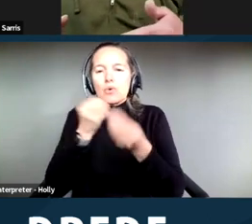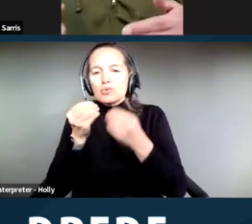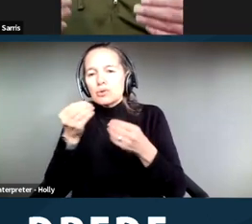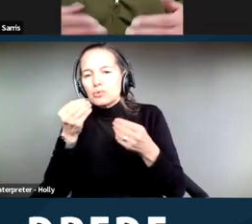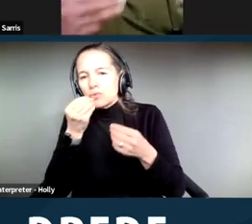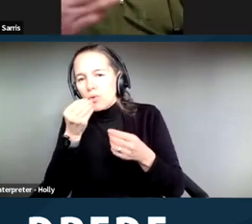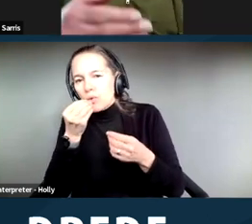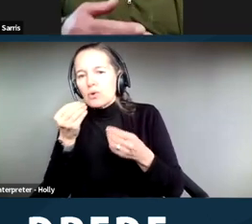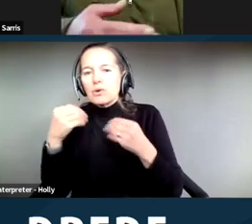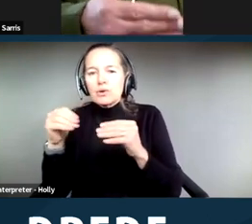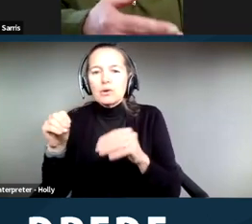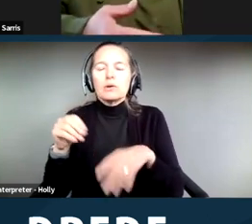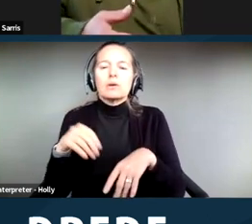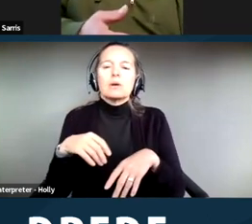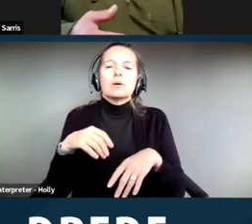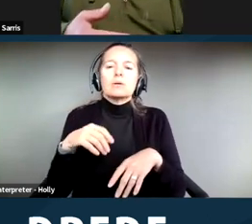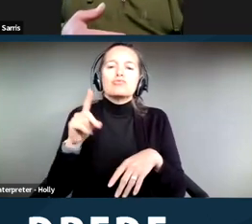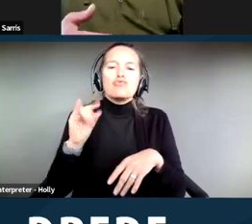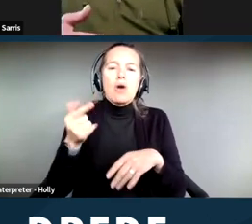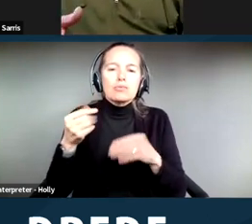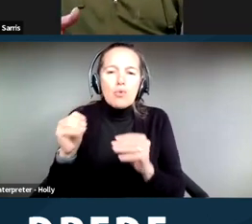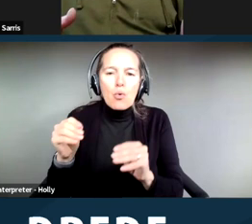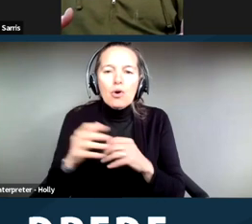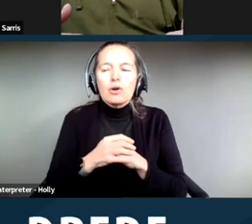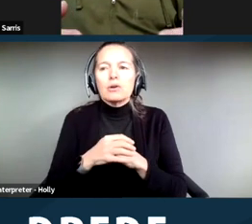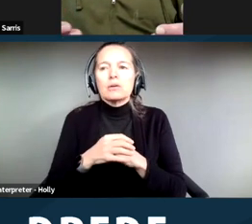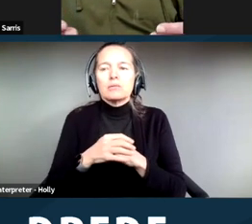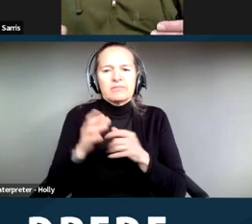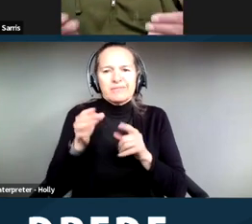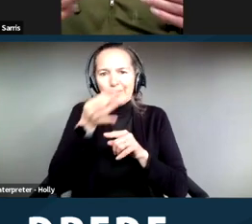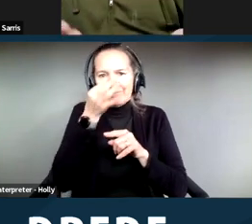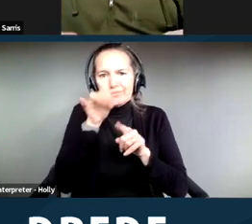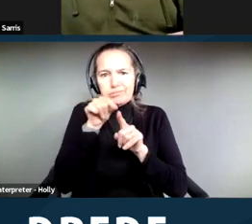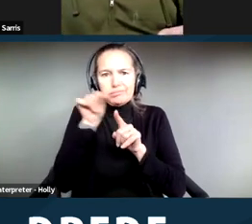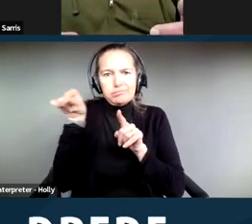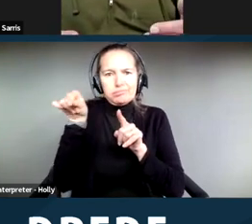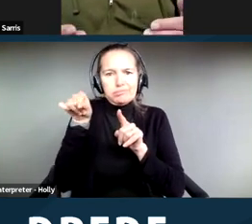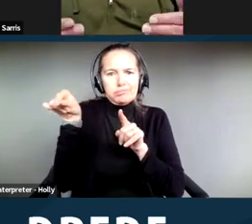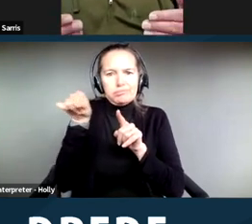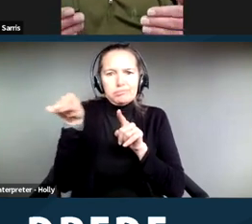which were very close to our camp. So that ‑‑ you know, those kind of things really help